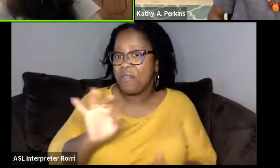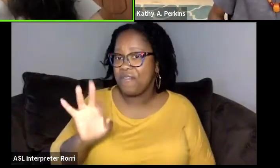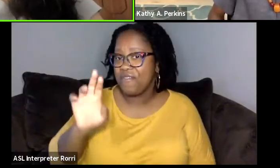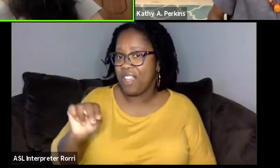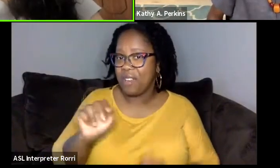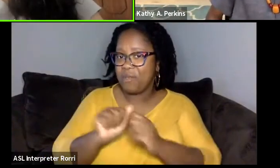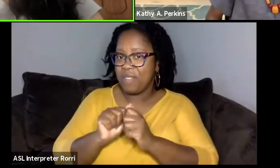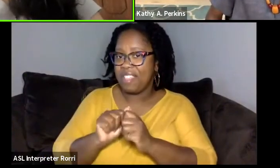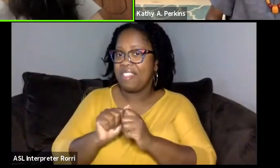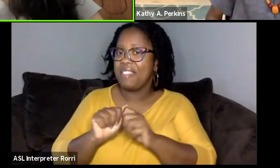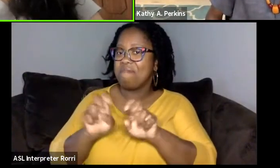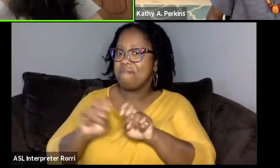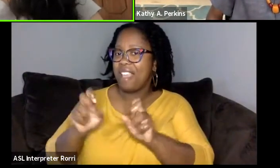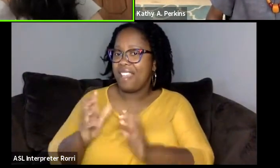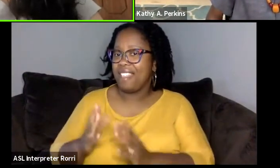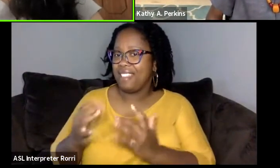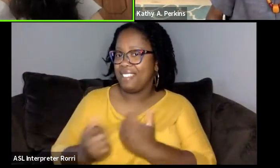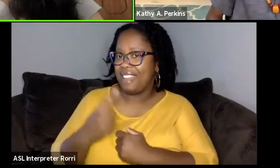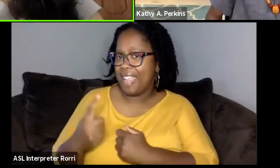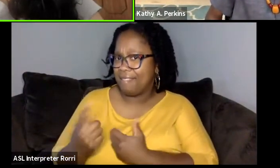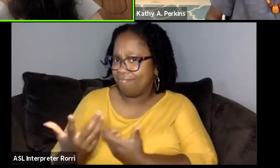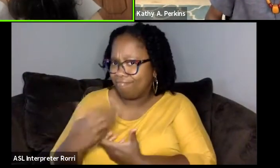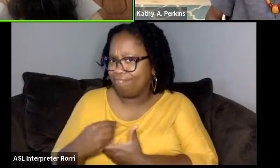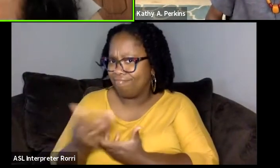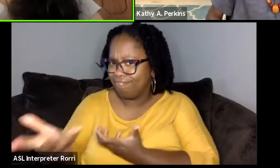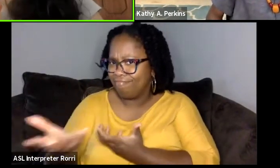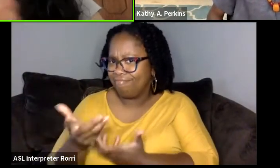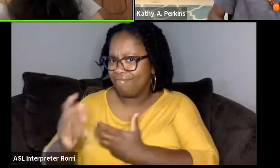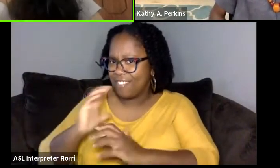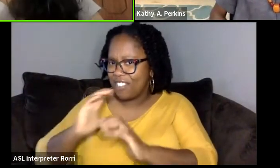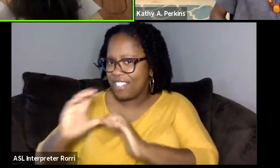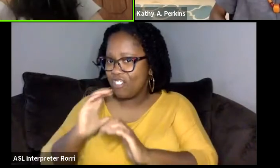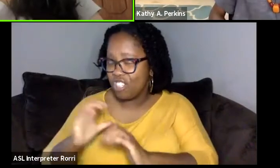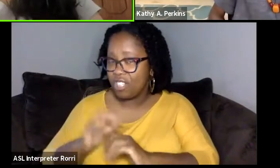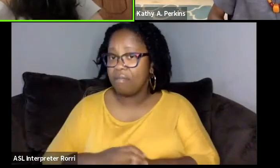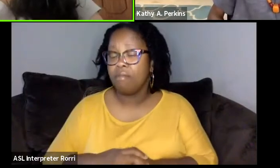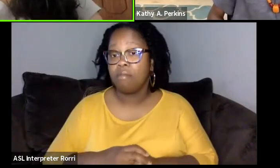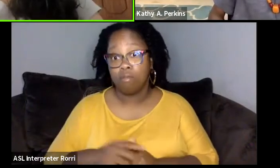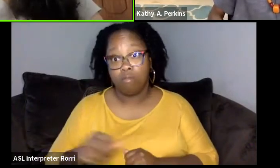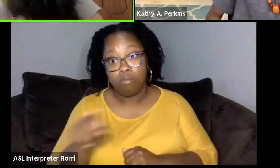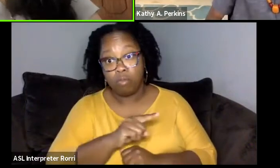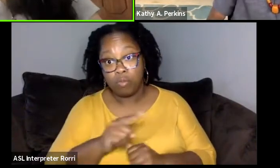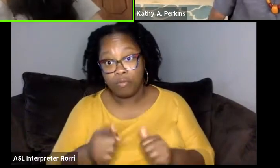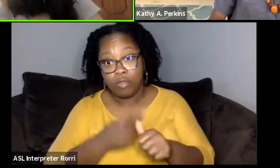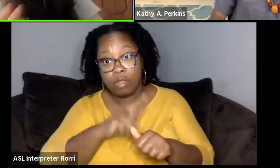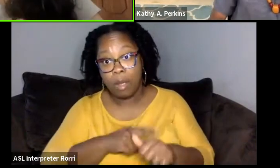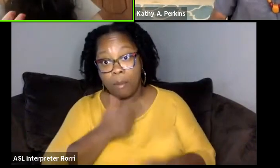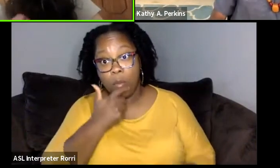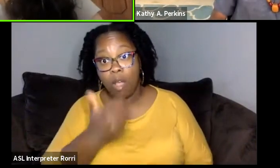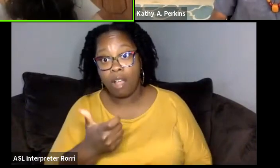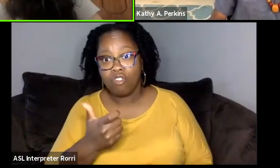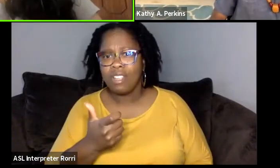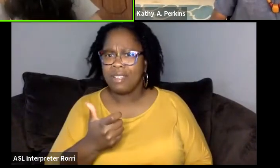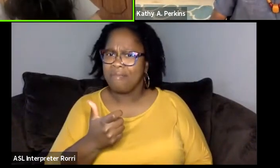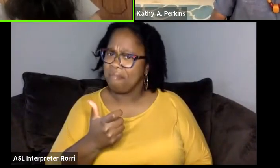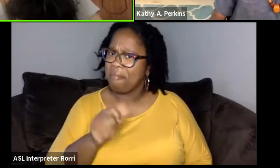and engage them in conversation. Those of you that are joining for the first time today, this series essentially came about